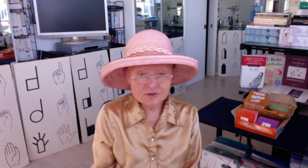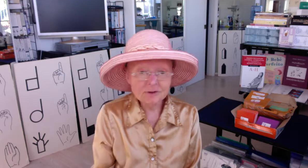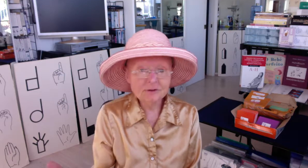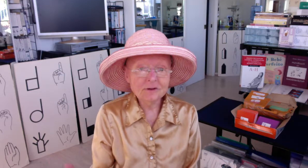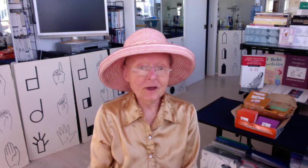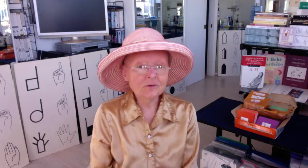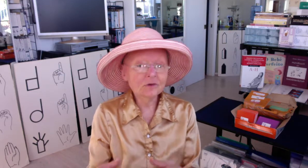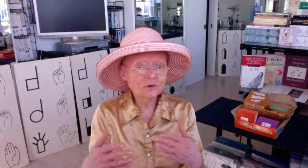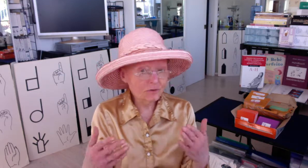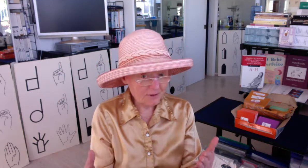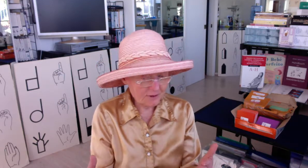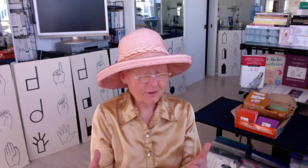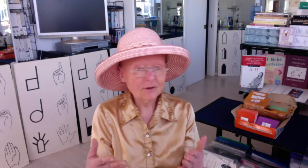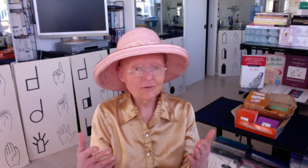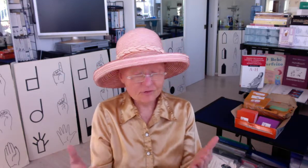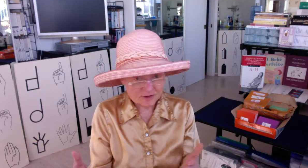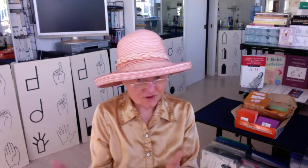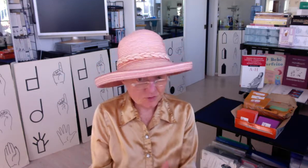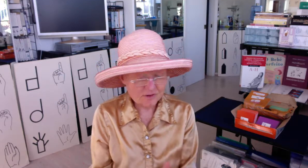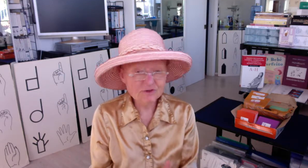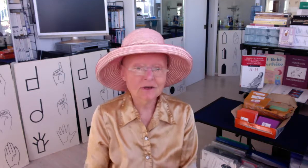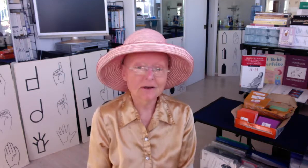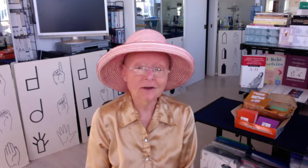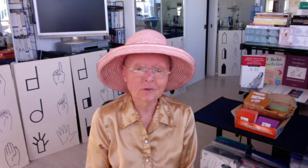they have their unique French Swiss Sign Language